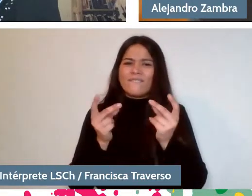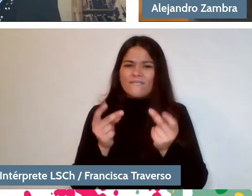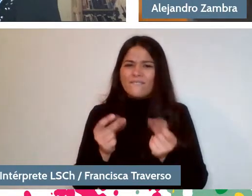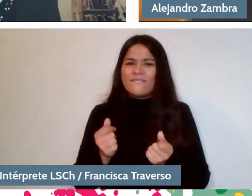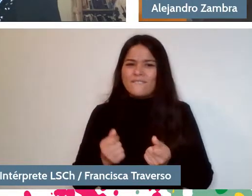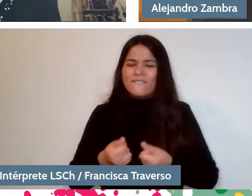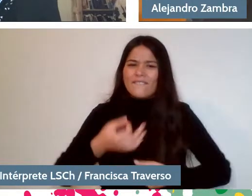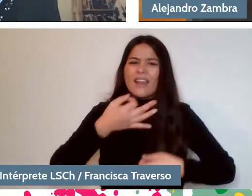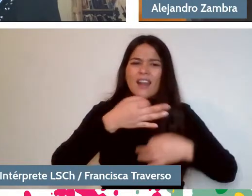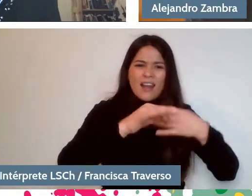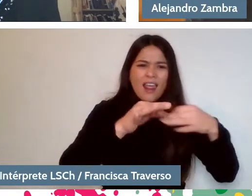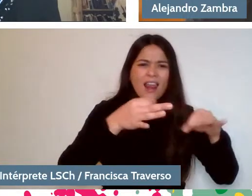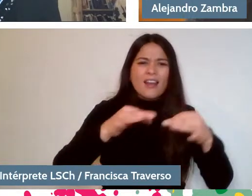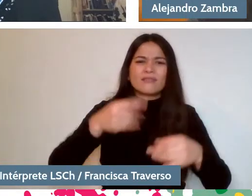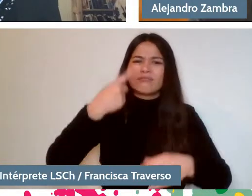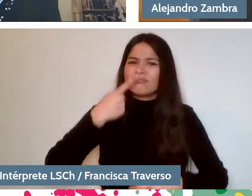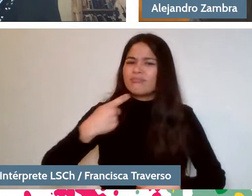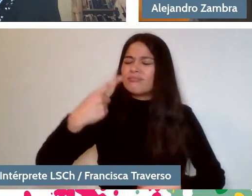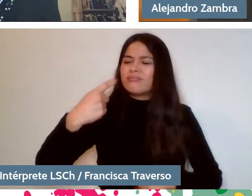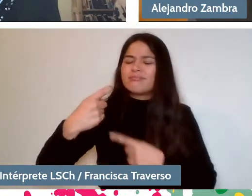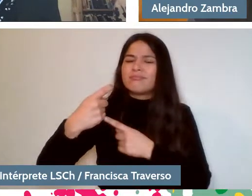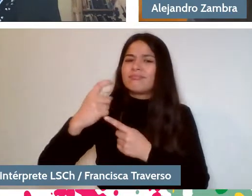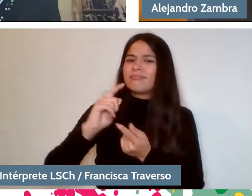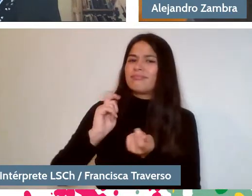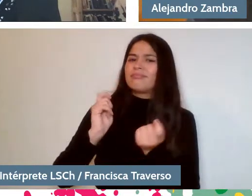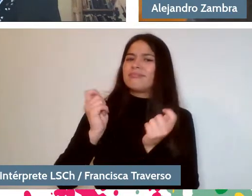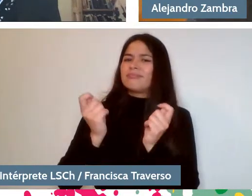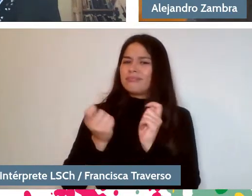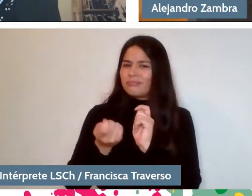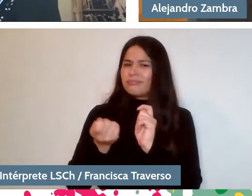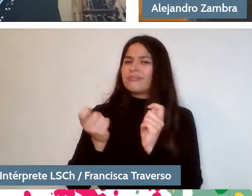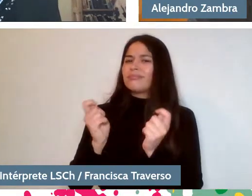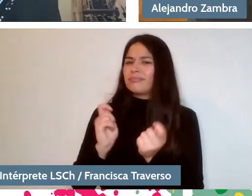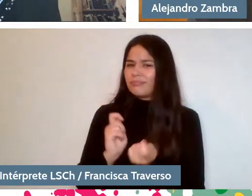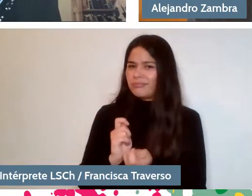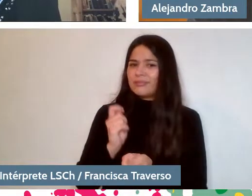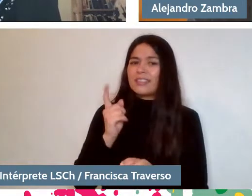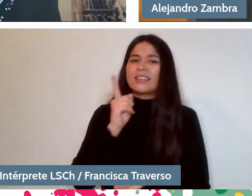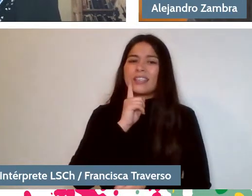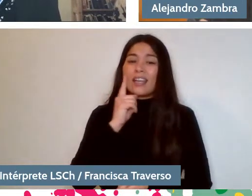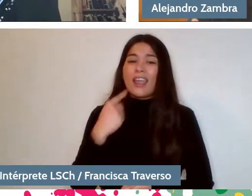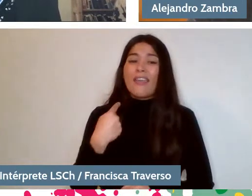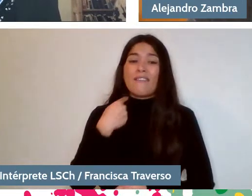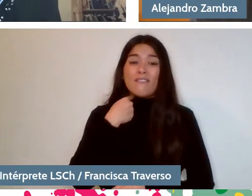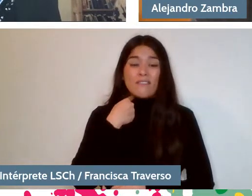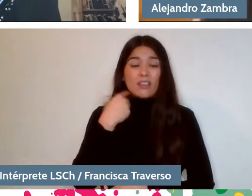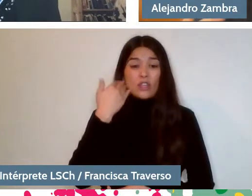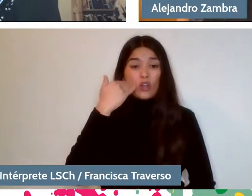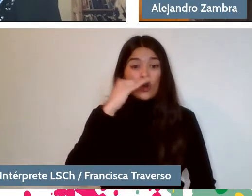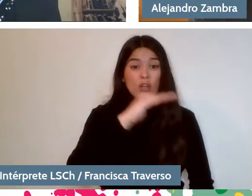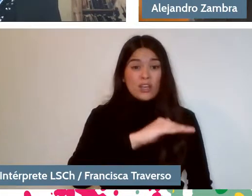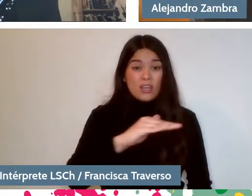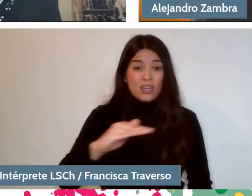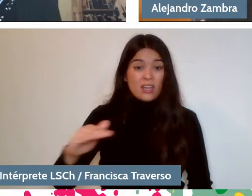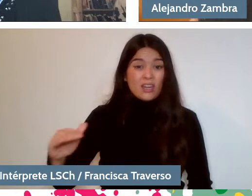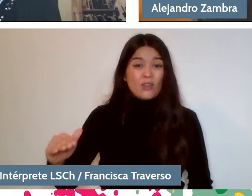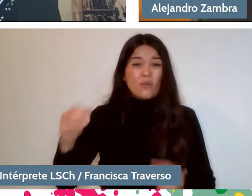the way of narrating has its effects and children learn that only through trial and error.